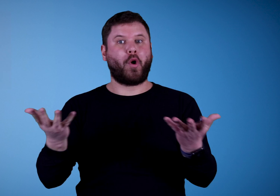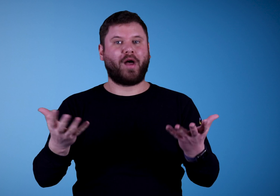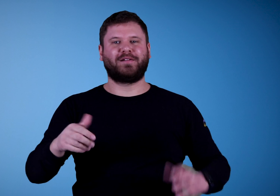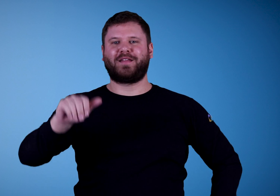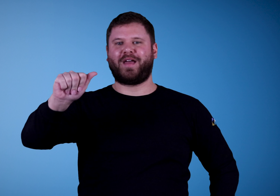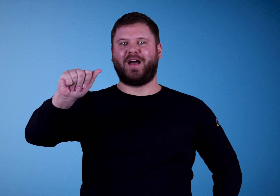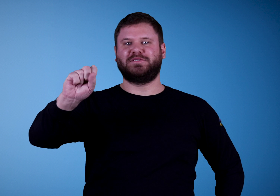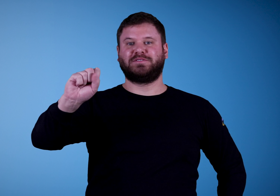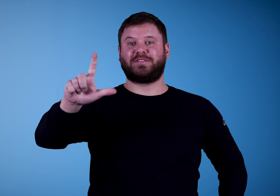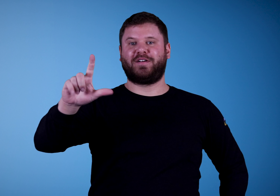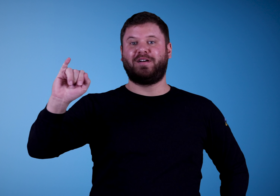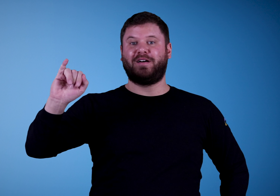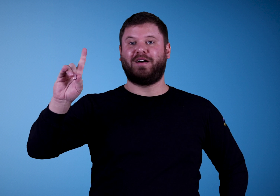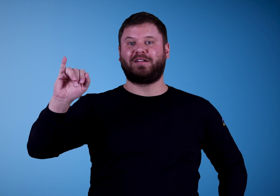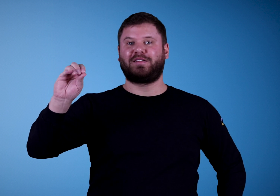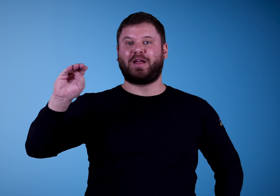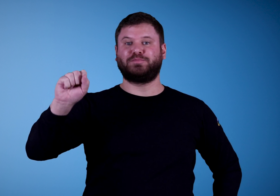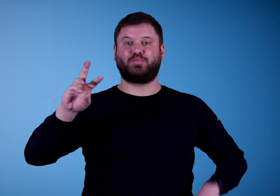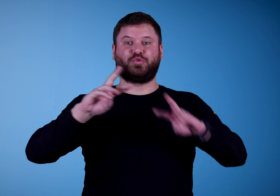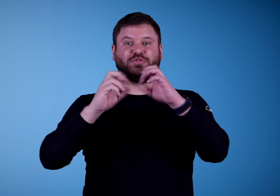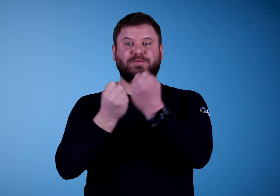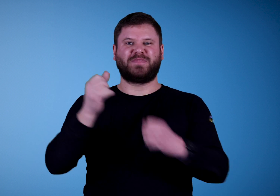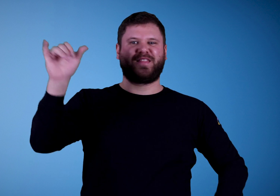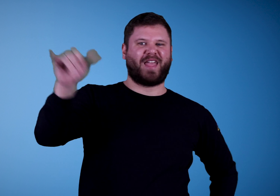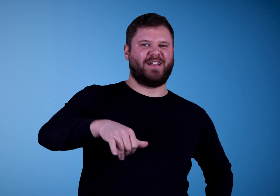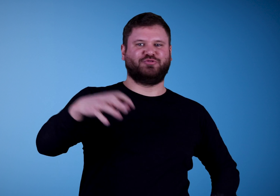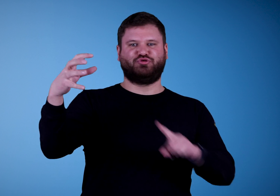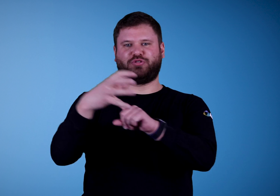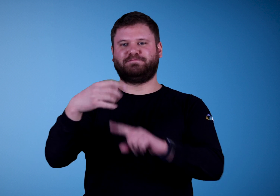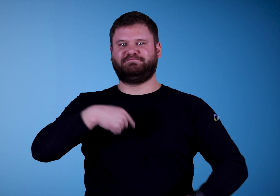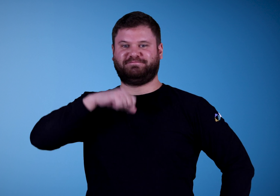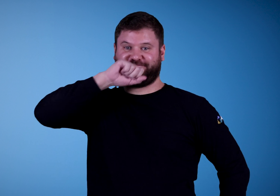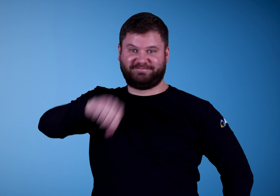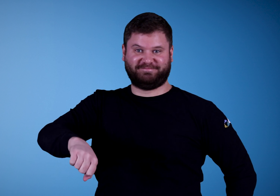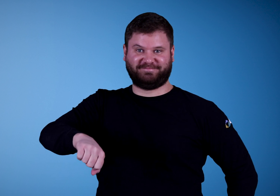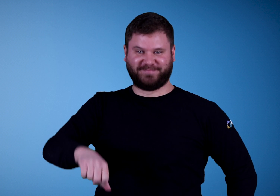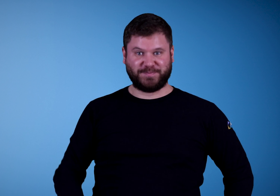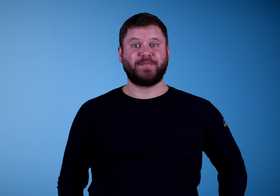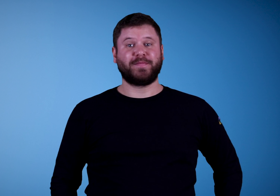"ASL IDIOMS WORKSHOP THAT CHAMP ME KISS-FIST"